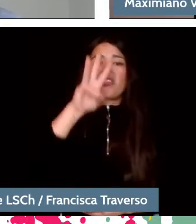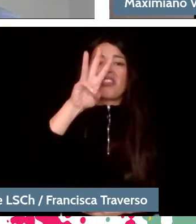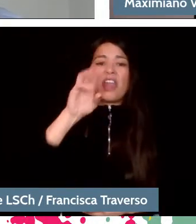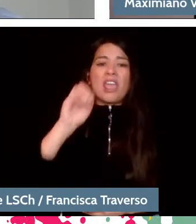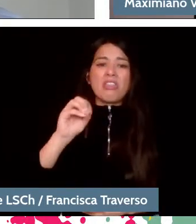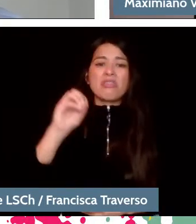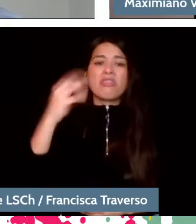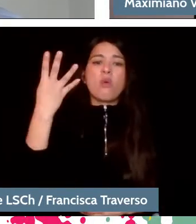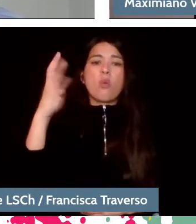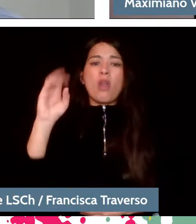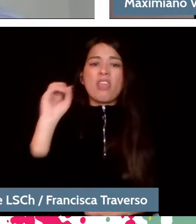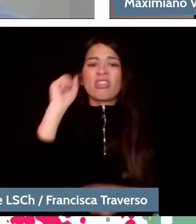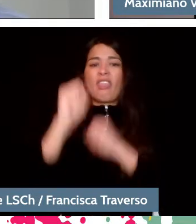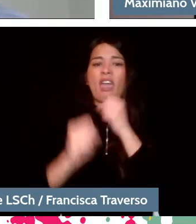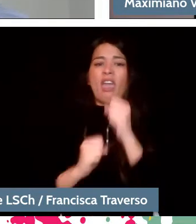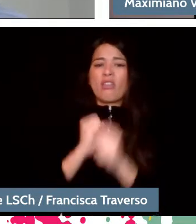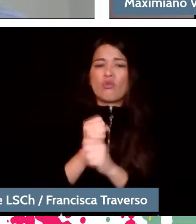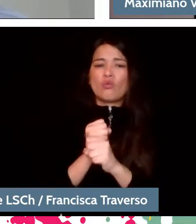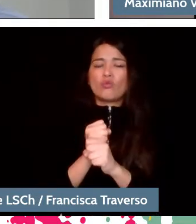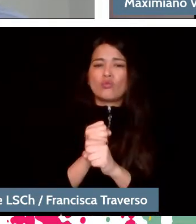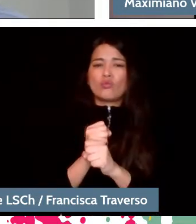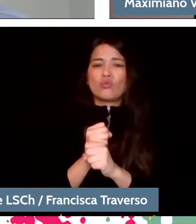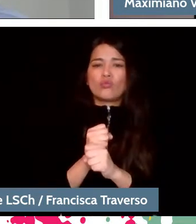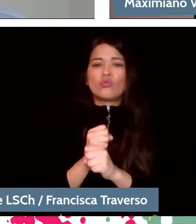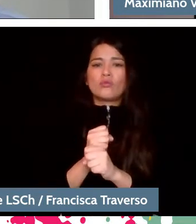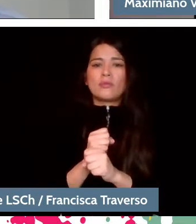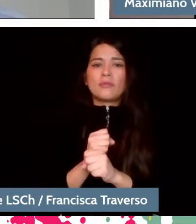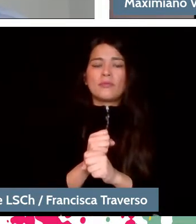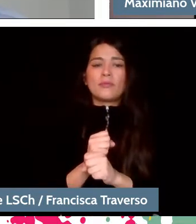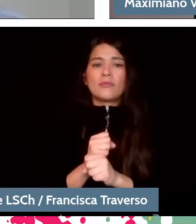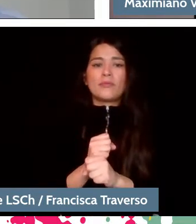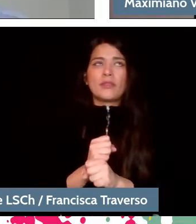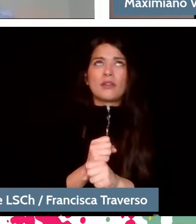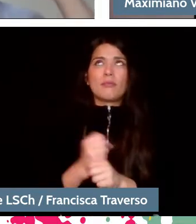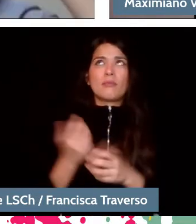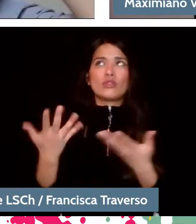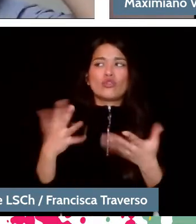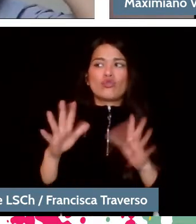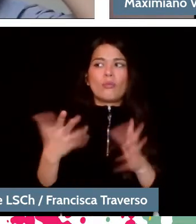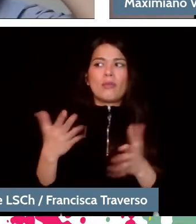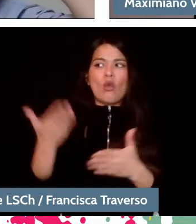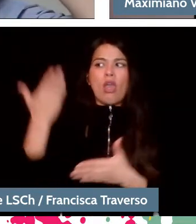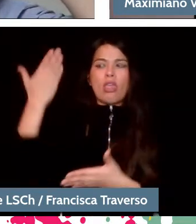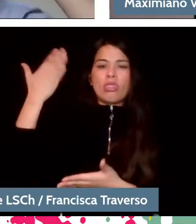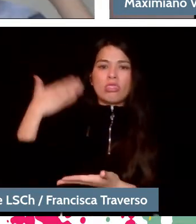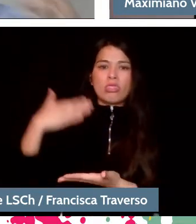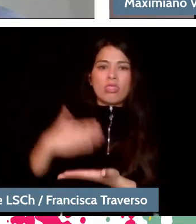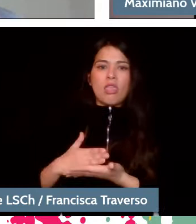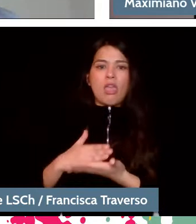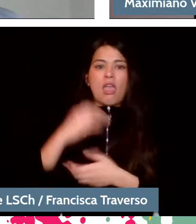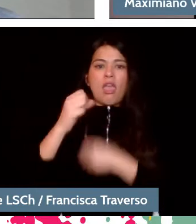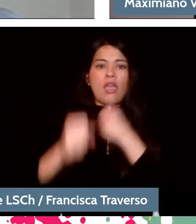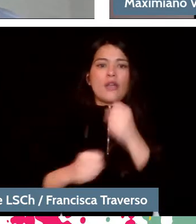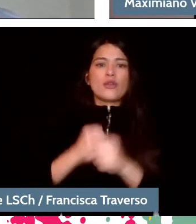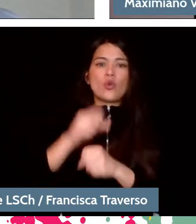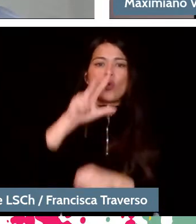a minute ago, let's say, mainly, until the 80's the impulse of experimentalism, dance schools,